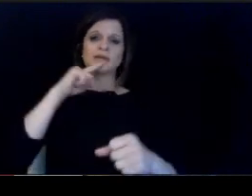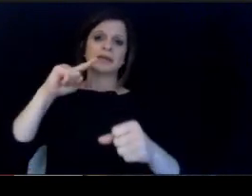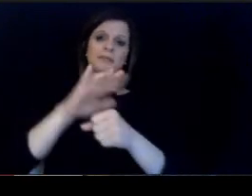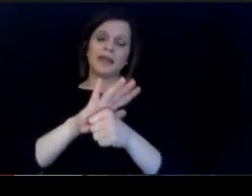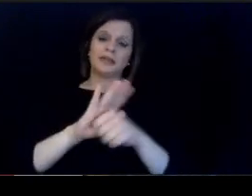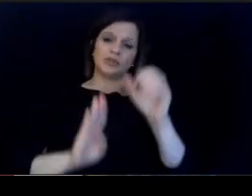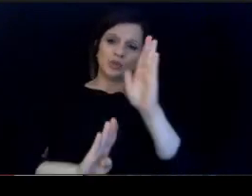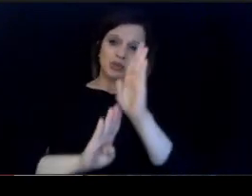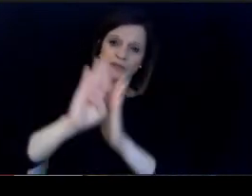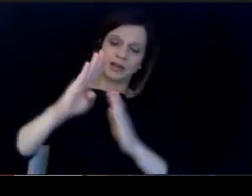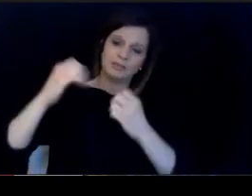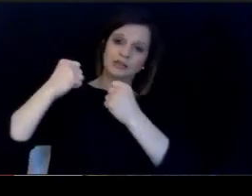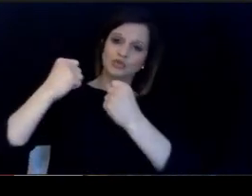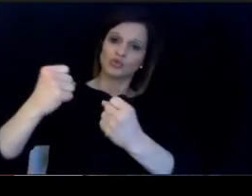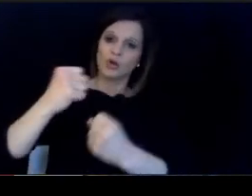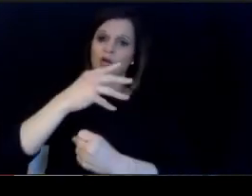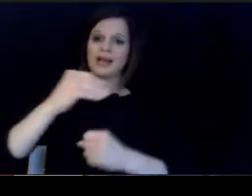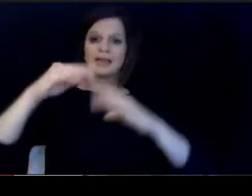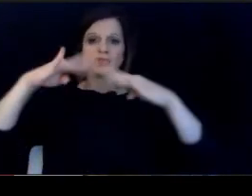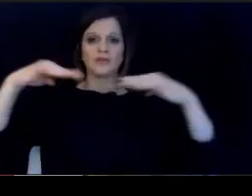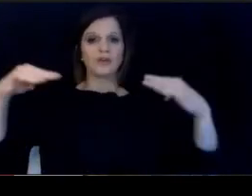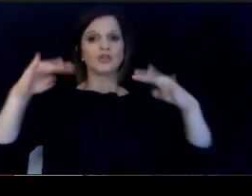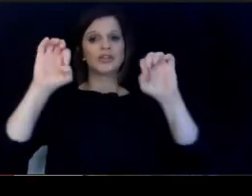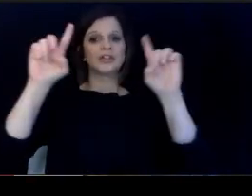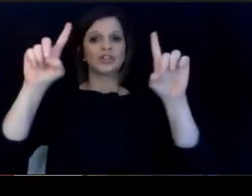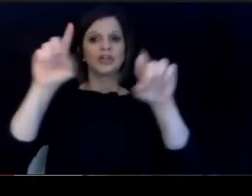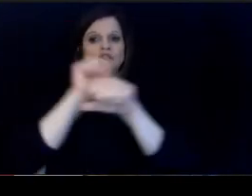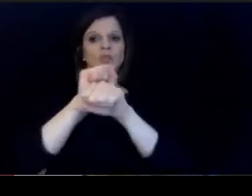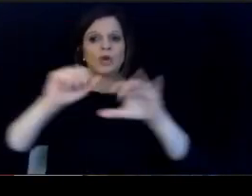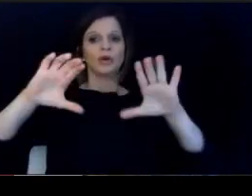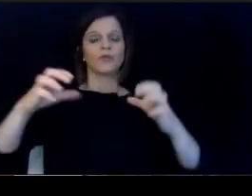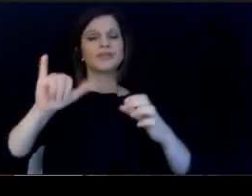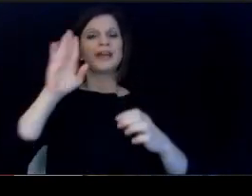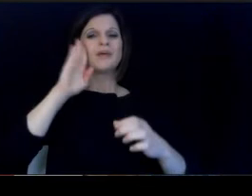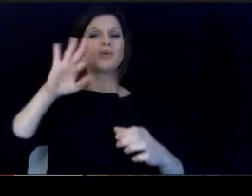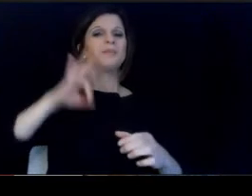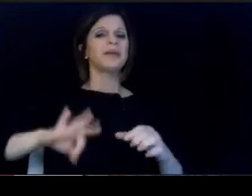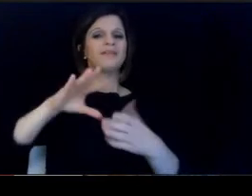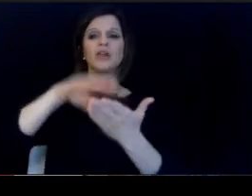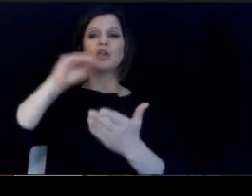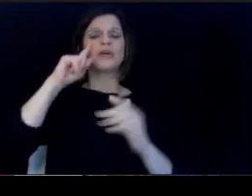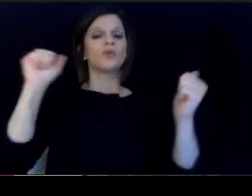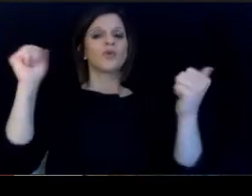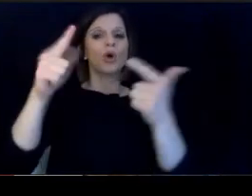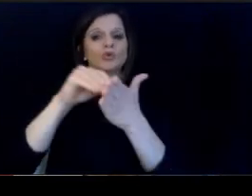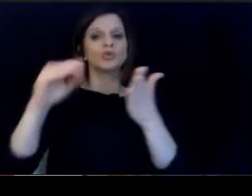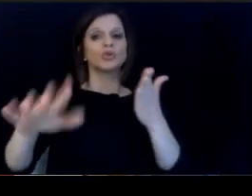to building a strong and diverse educated workforce. that will benefit learning for all of our students.